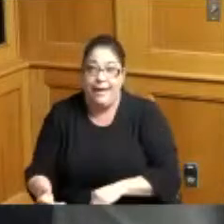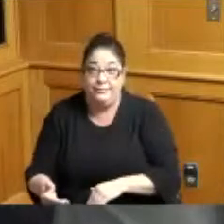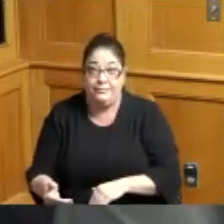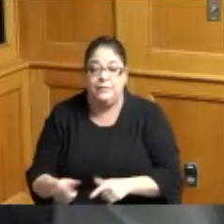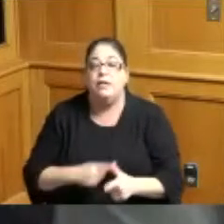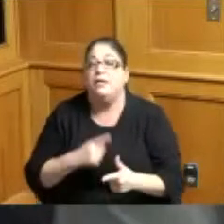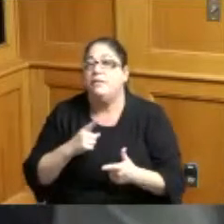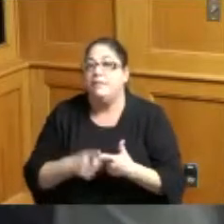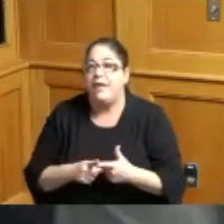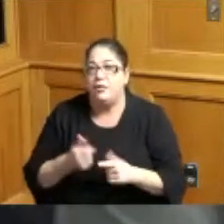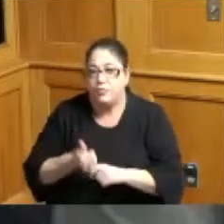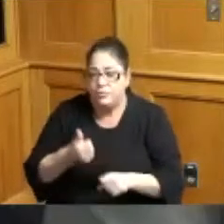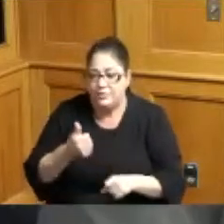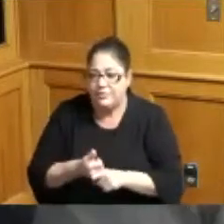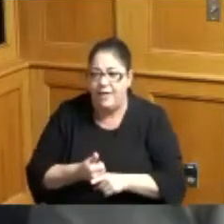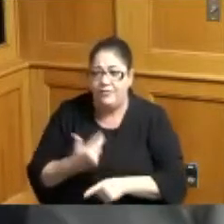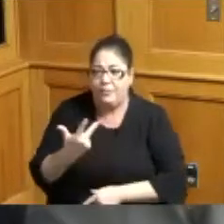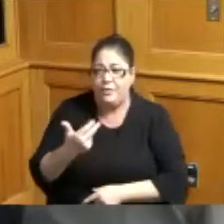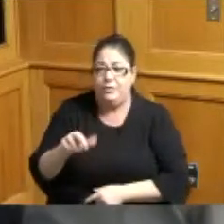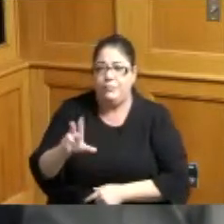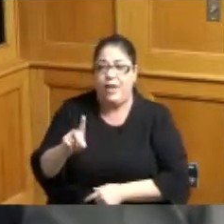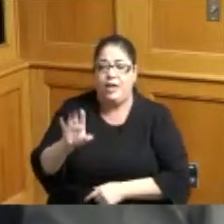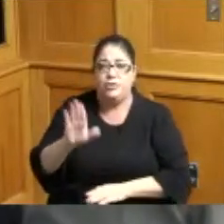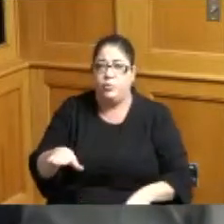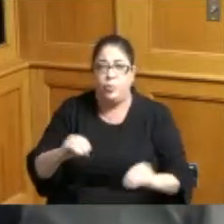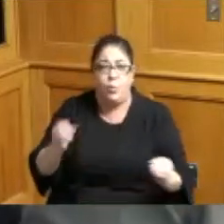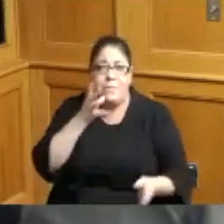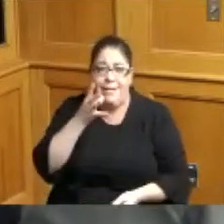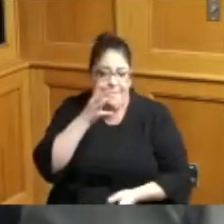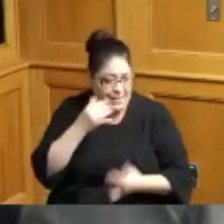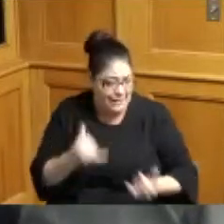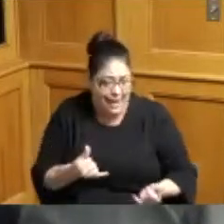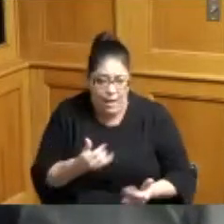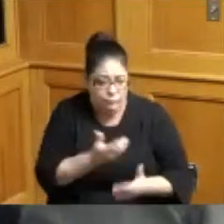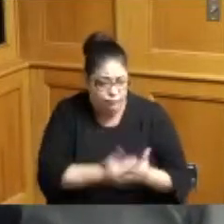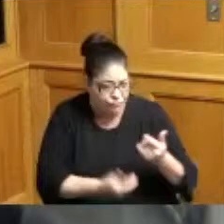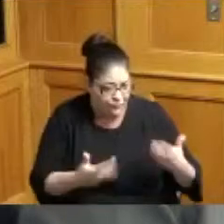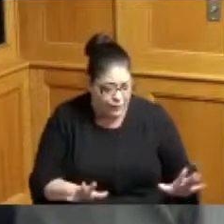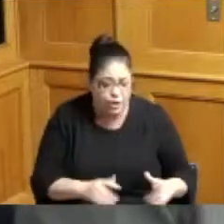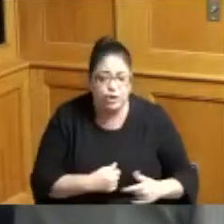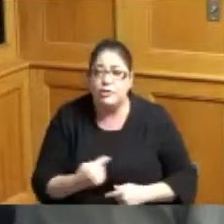grandchildren and she just stepped up and did what she could she was coming to see us about rental